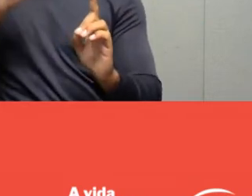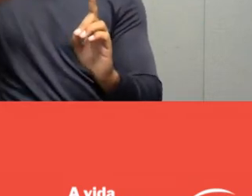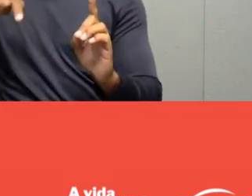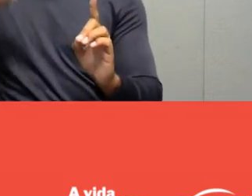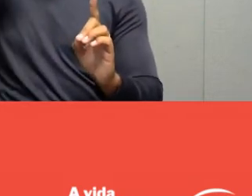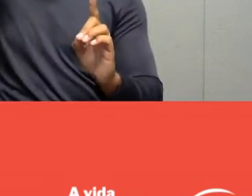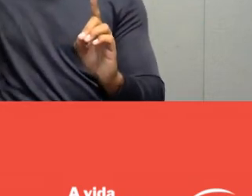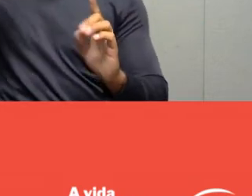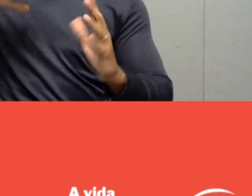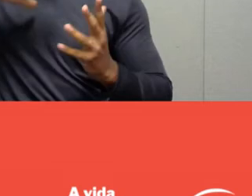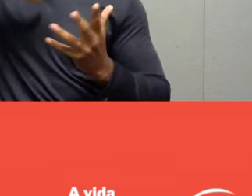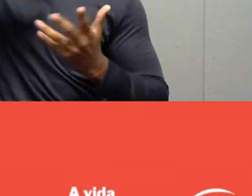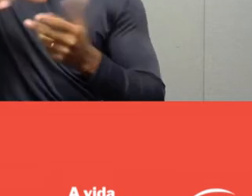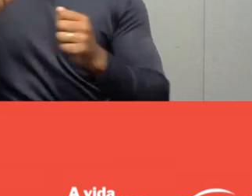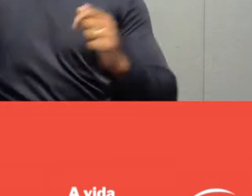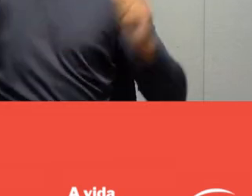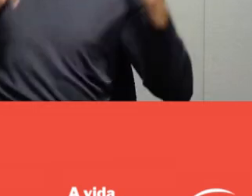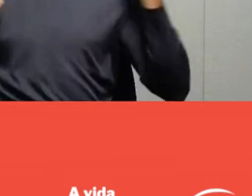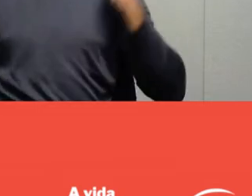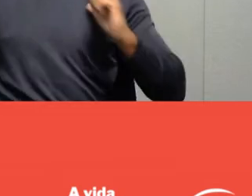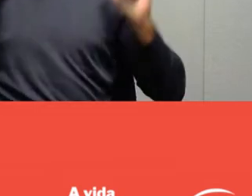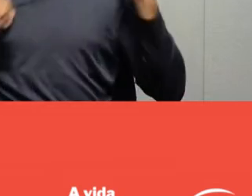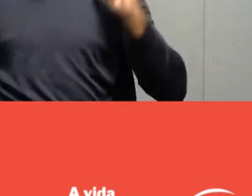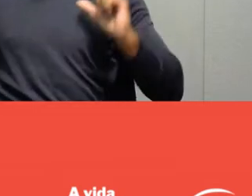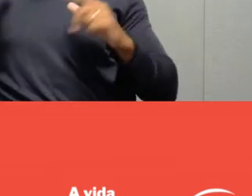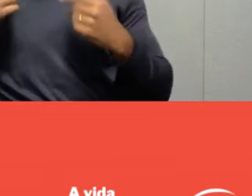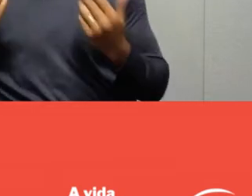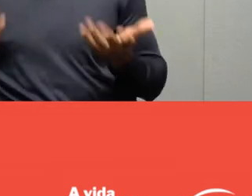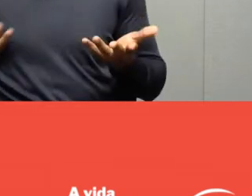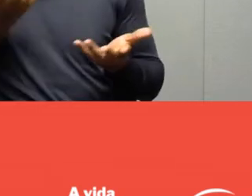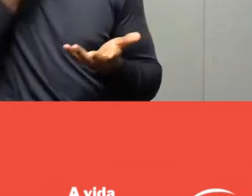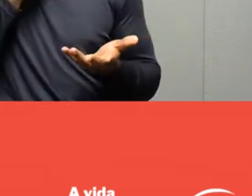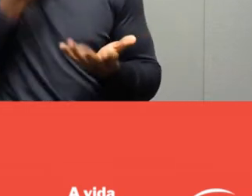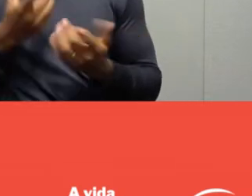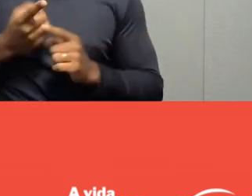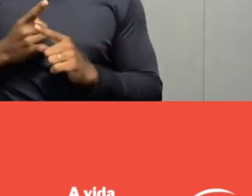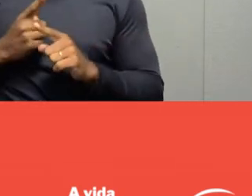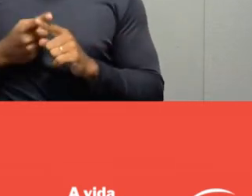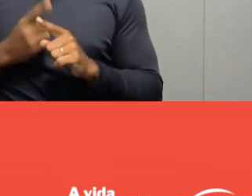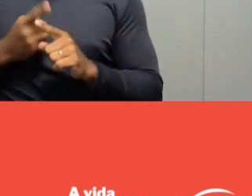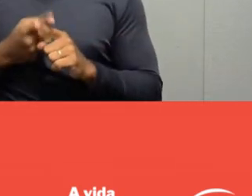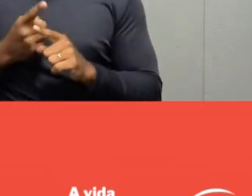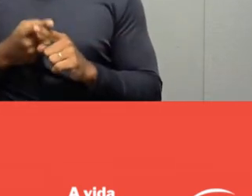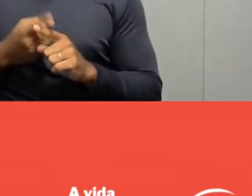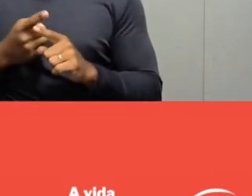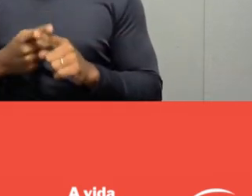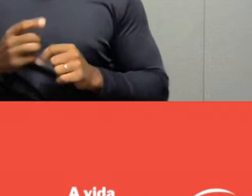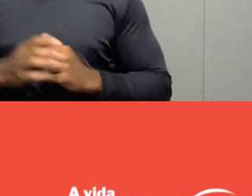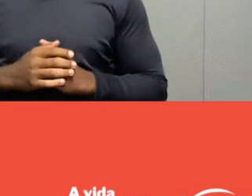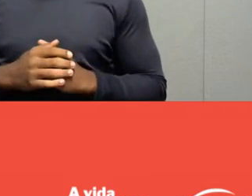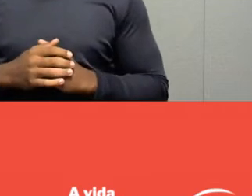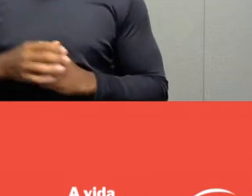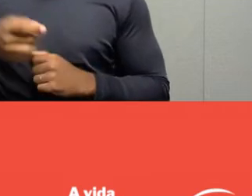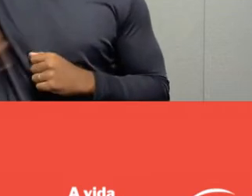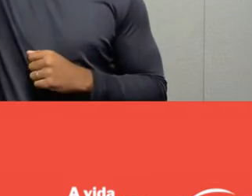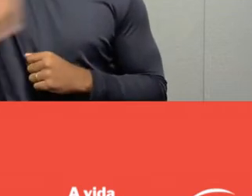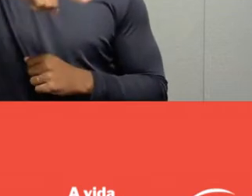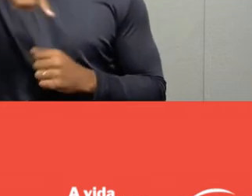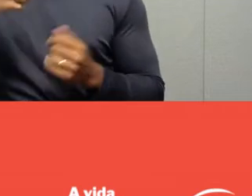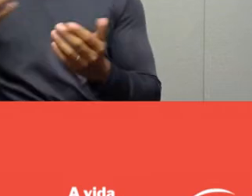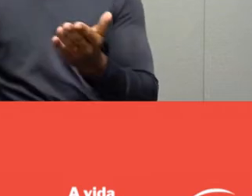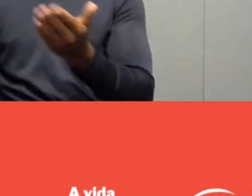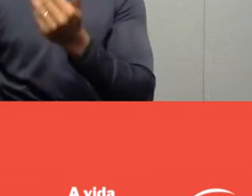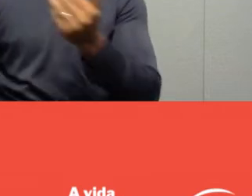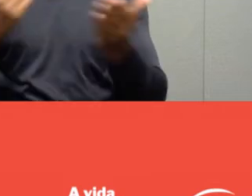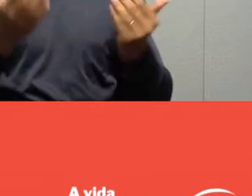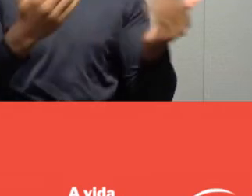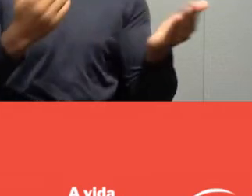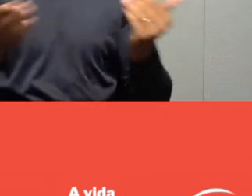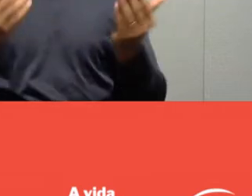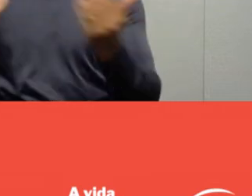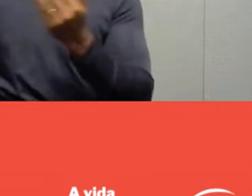And it is an opportunity for us to talk a little more among our peers,